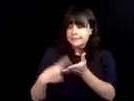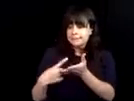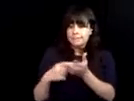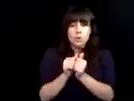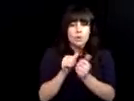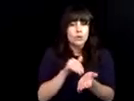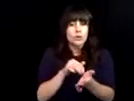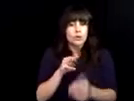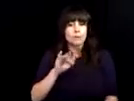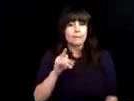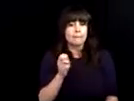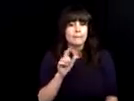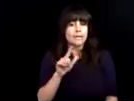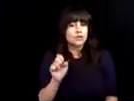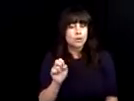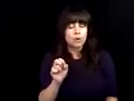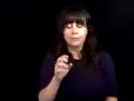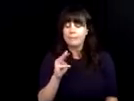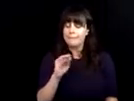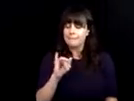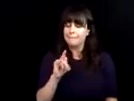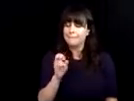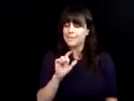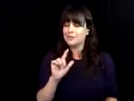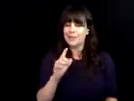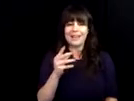returning students. Then Tish and I